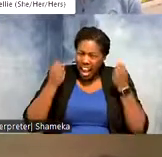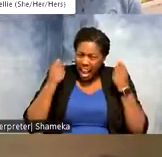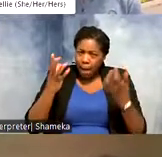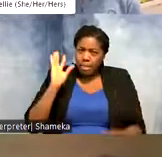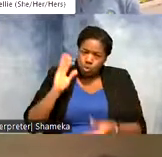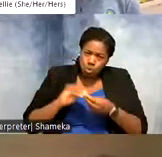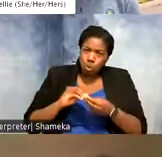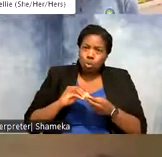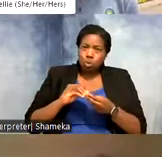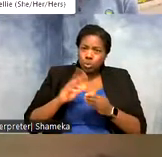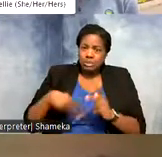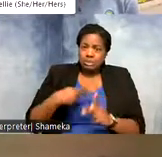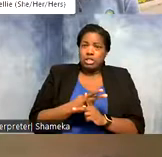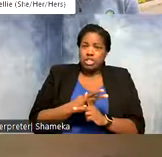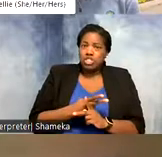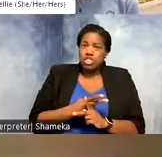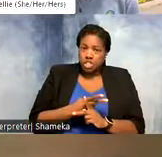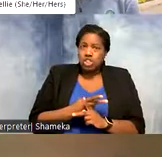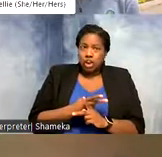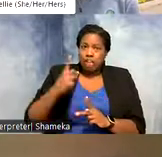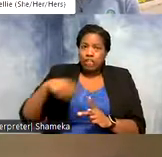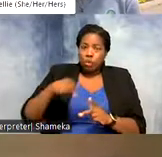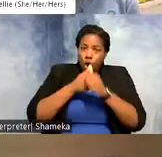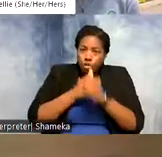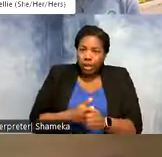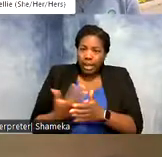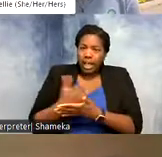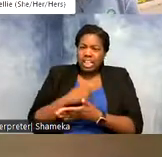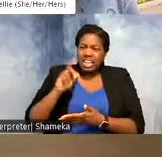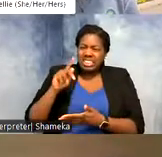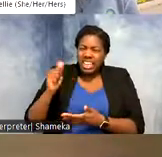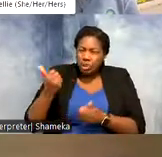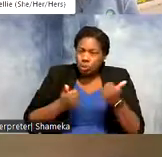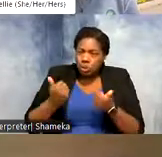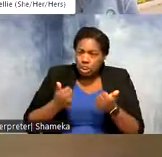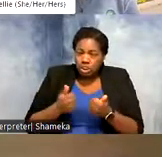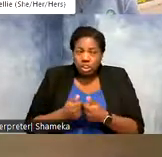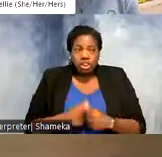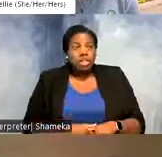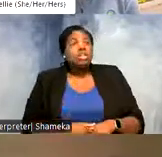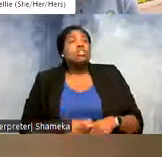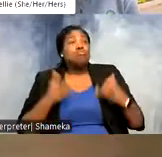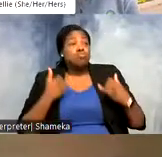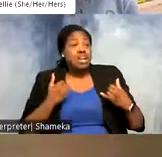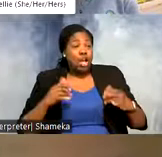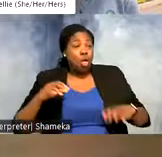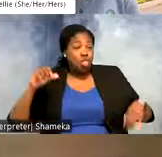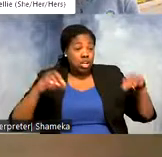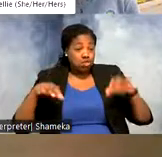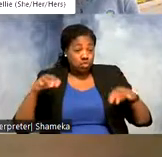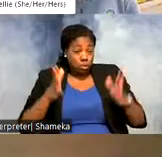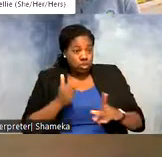collective and you tracking and getting data on? >>Allie: yeah currently contributors have have contributed